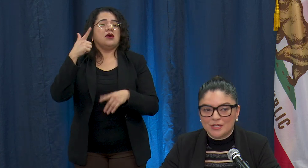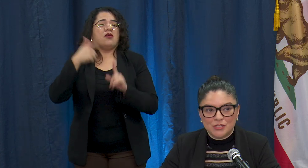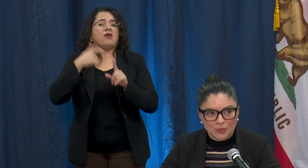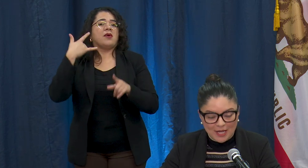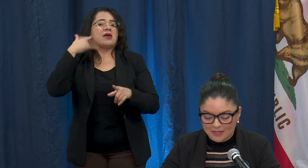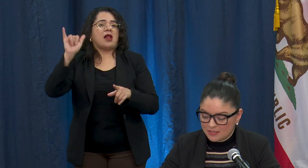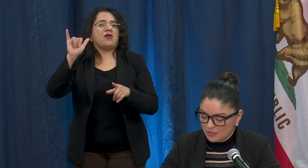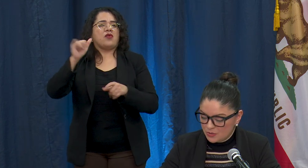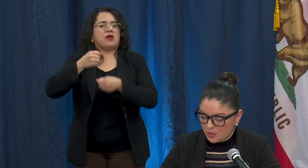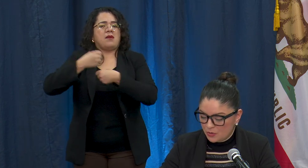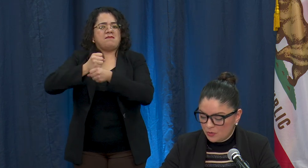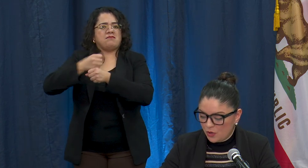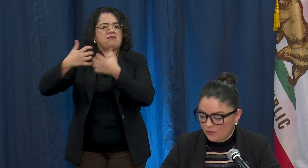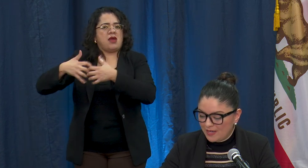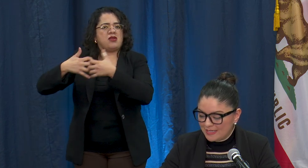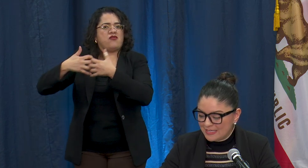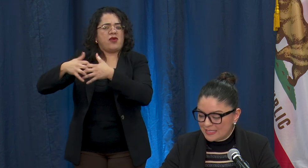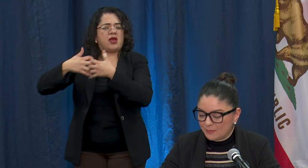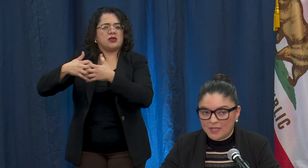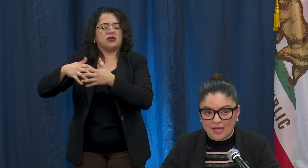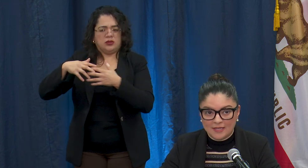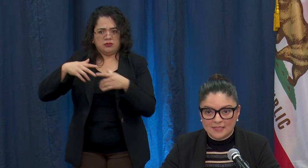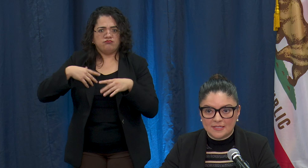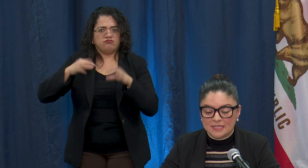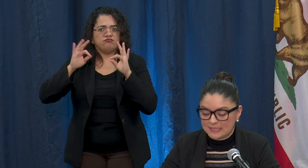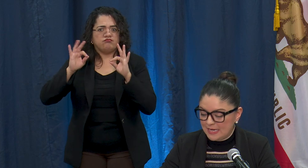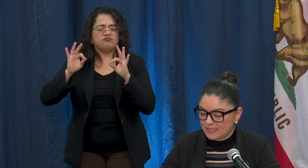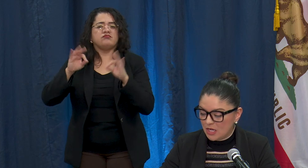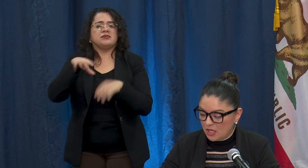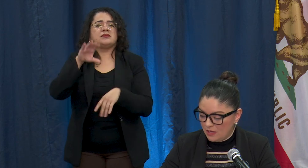can donate to do so through covid19supplies.ca.gov